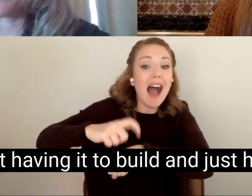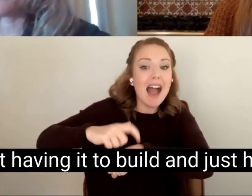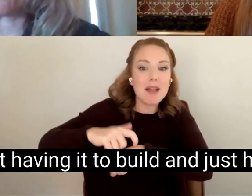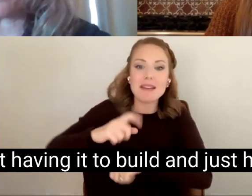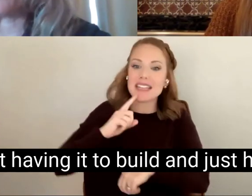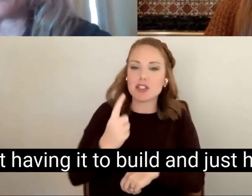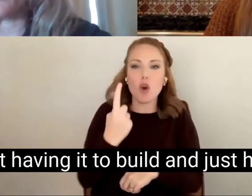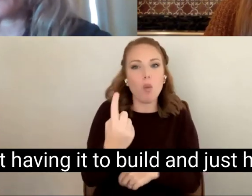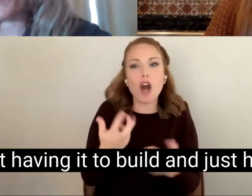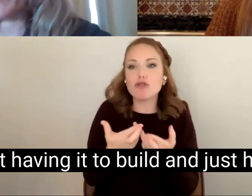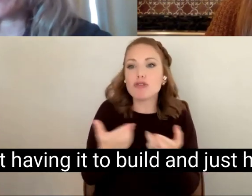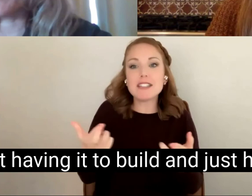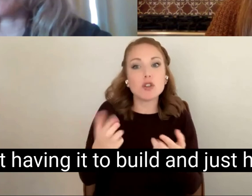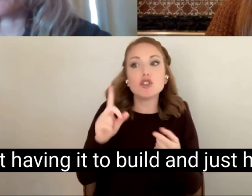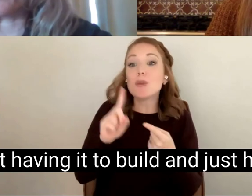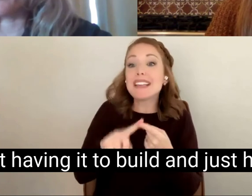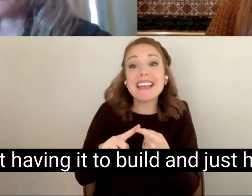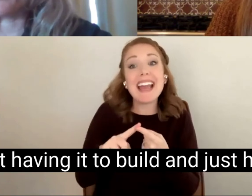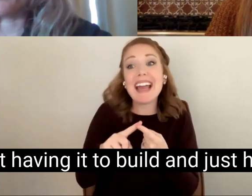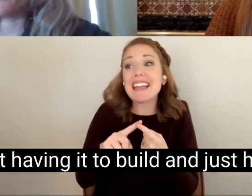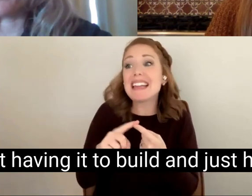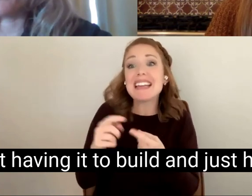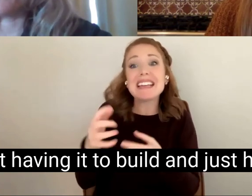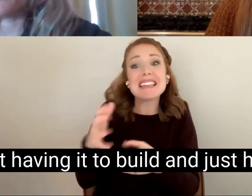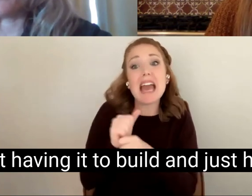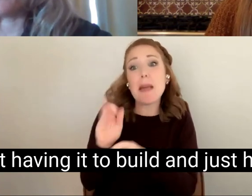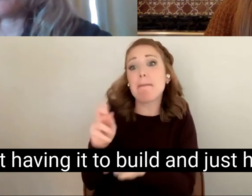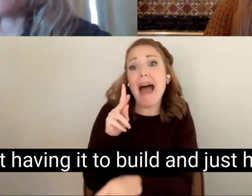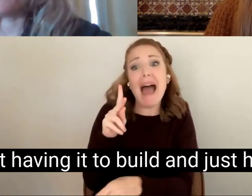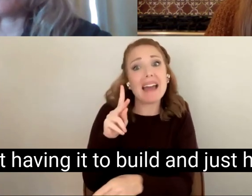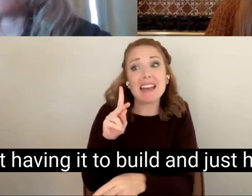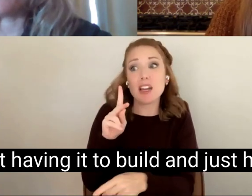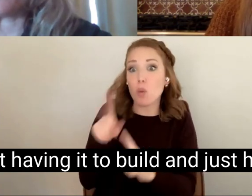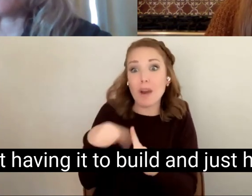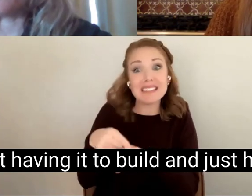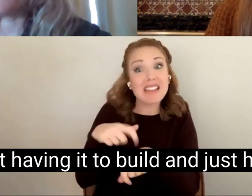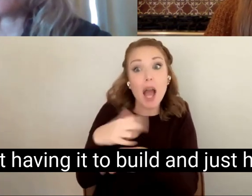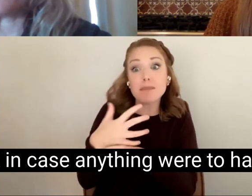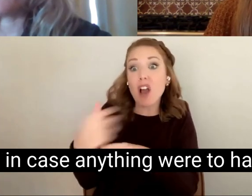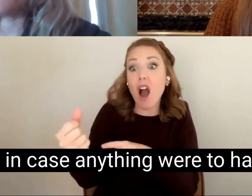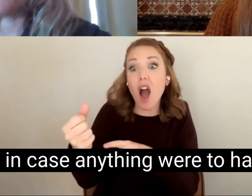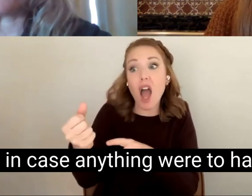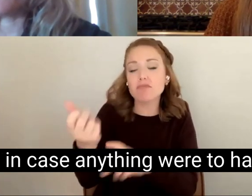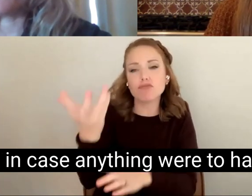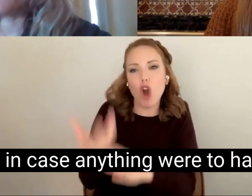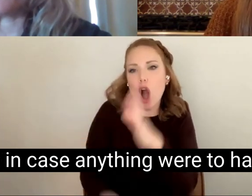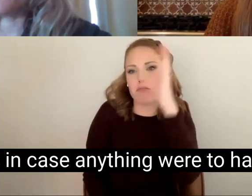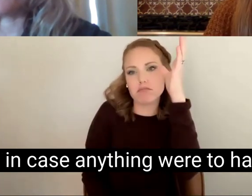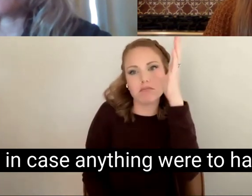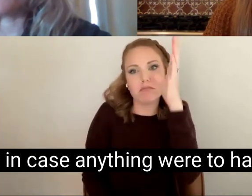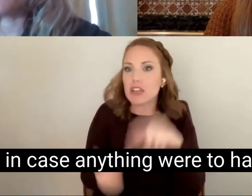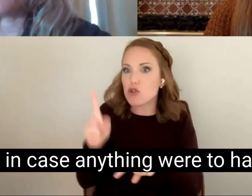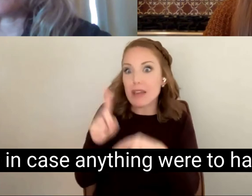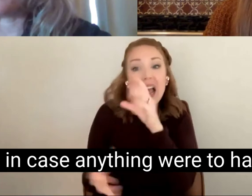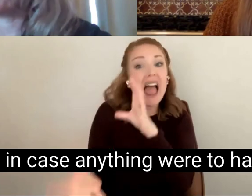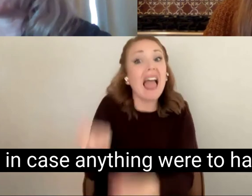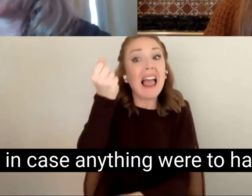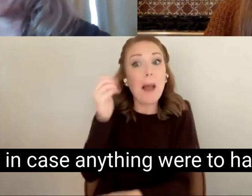just having it to build and just have it there in case anything were to happen or